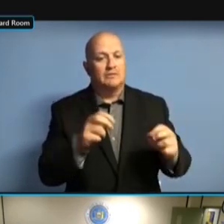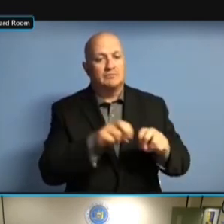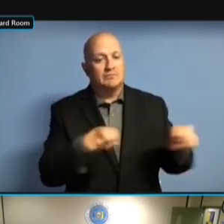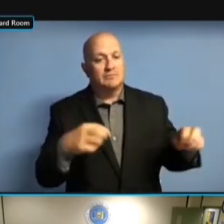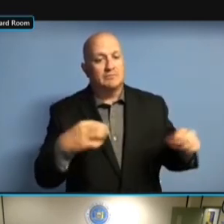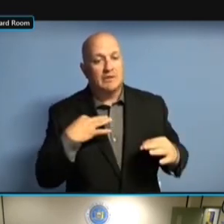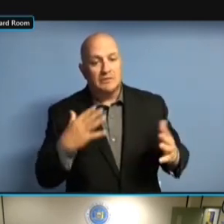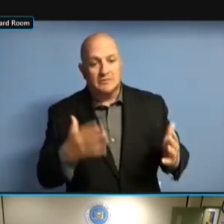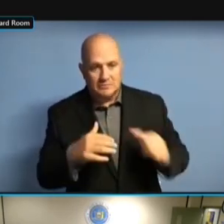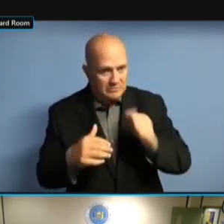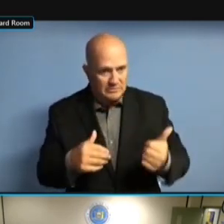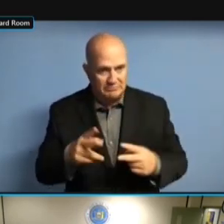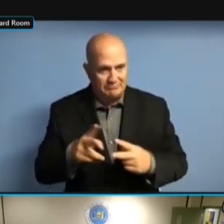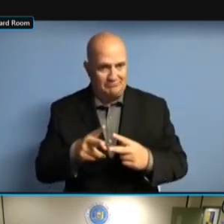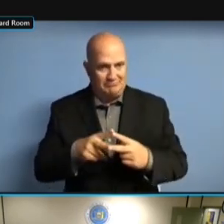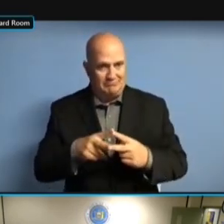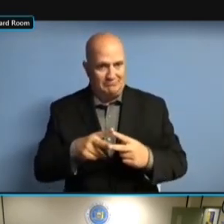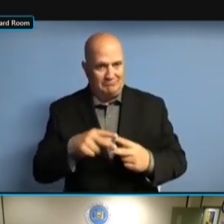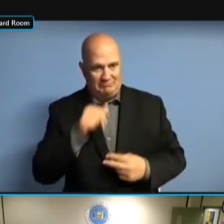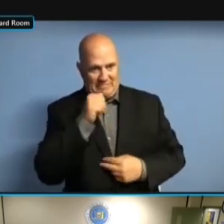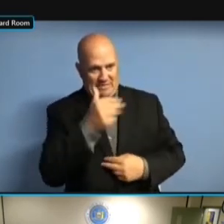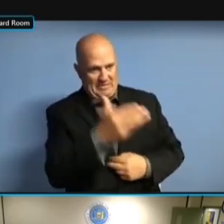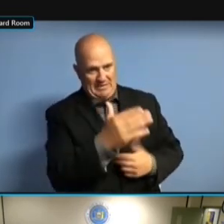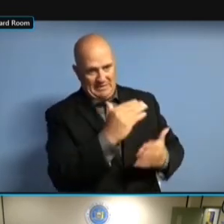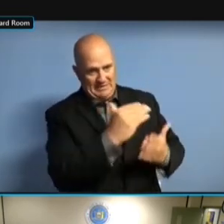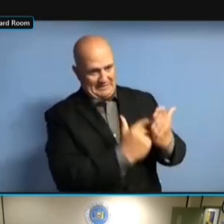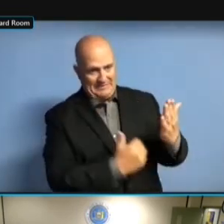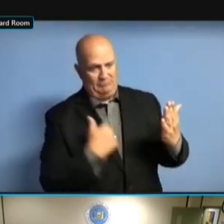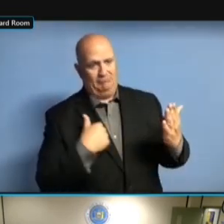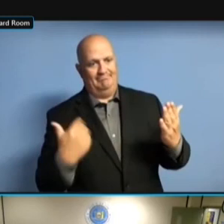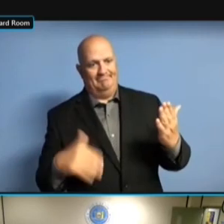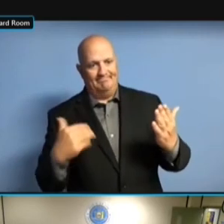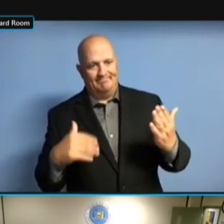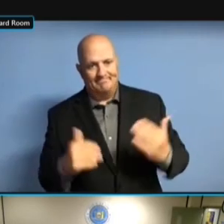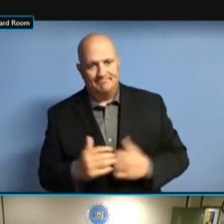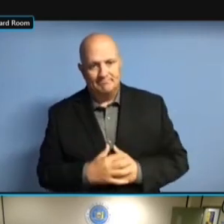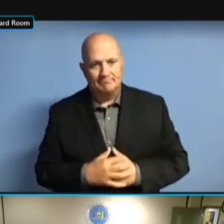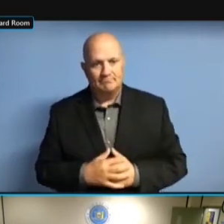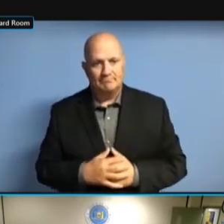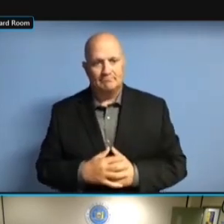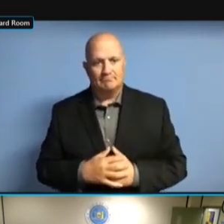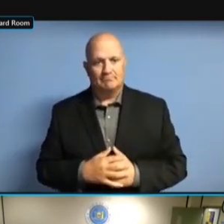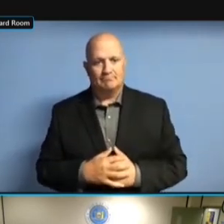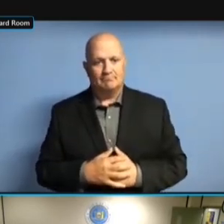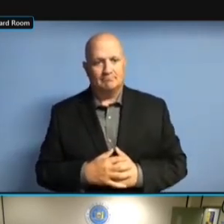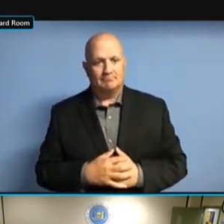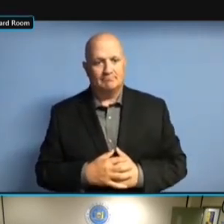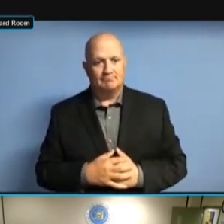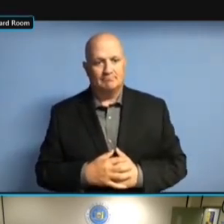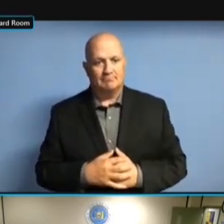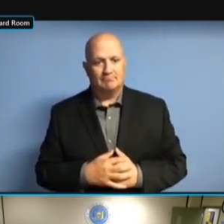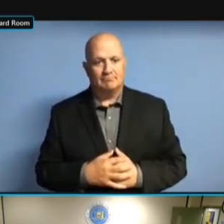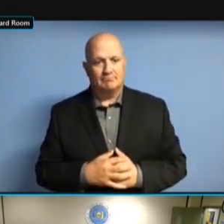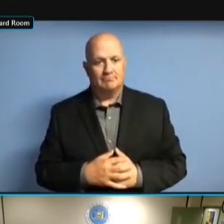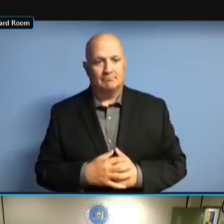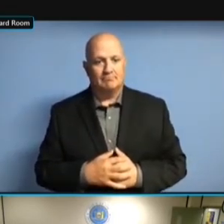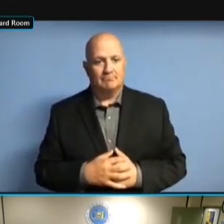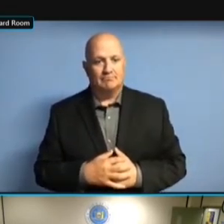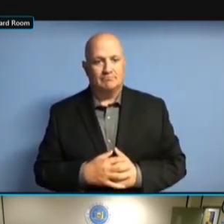COMMITTEE WHERE A 16 WAS FILED, THEY WERE NOT ON THIS. THEY WERE NOT ON THIS. THEY WERE NOT ON THIS. SO THEY WERE NOT ON THIS. SO EVEN THEY WERE NOT ON THIS. SO EVEN THOUGH THEY WERE NOT ON THIS. SO EVEN THOUGH I THEY WERE NOT ON THIS. SO EVEN THOUGH I SAY THEY WERE NOT ON THIS. SO EVEN THOUGH I SAY THIS THEY WERE NOT ON THIS. SO EVEN THOUGH I SAY THIS NUMBER SO EVEN THOUGH I SAY THIS NUMBER SO EVEN THOUGH I SAY THIS NUMBER IS SO EVEN THOUGH I SAY THIS NUMBER IS 4,439, SO EVEN THOUGH I SAY THIS NUMBER IS 4,439, I SO EVEN THOUGH I SAY THIS NUMBER IS 4,439, I HONESTLY SO EVEN THOUGH I SAY THIS NUMBER IS 4,439, I HONESTLY DON'T IS 4,439, I HONESTLY DON'T